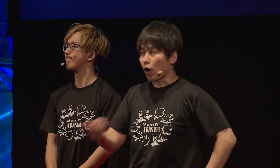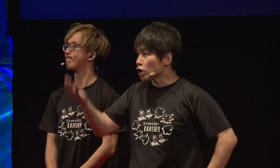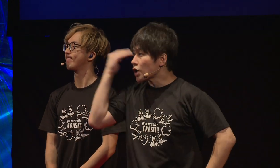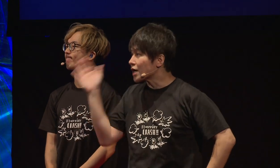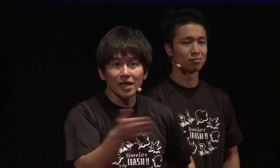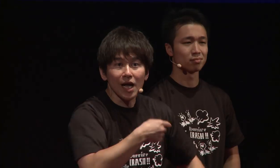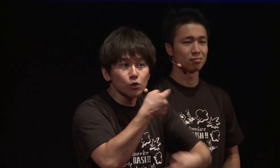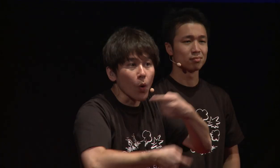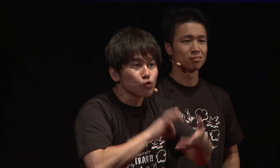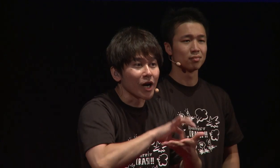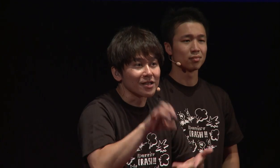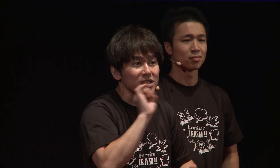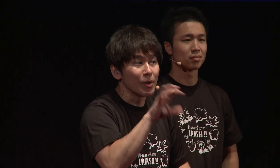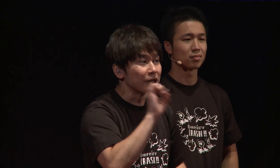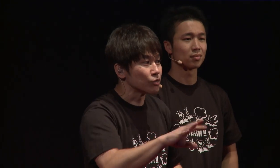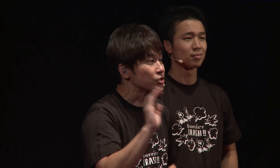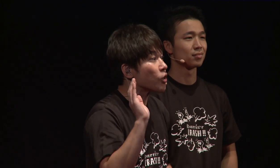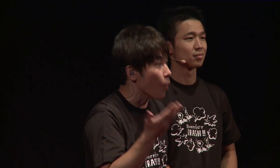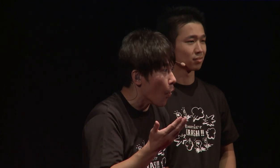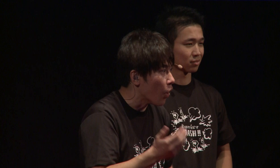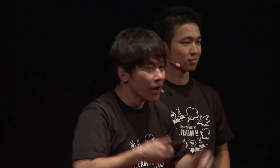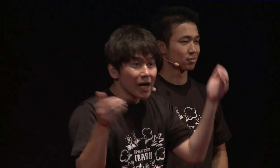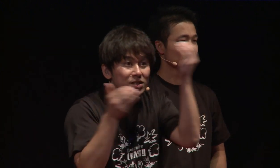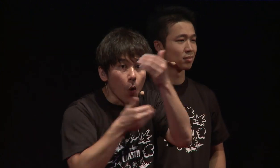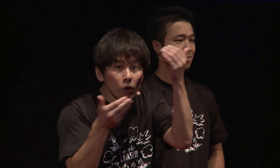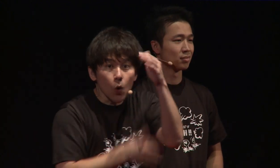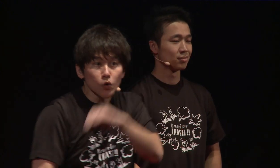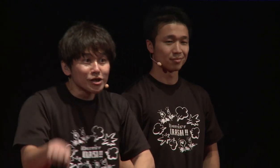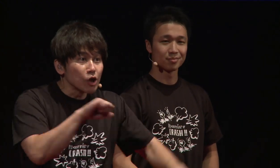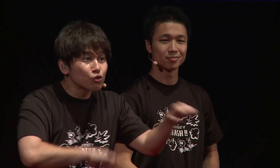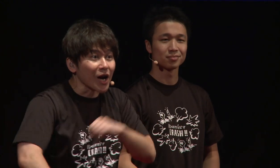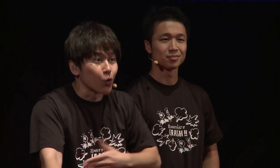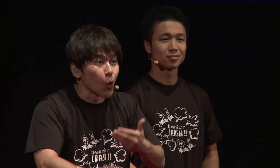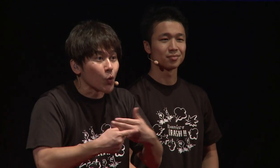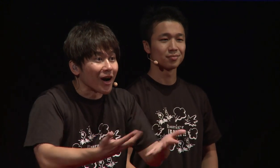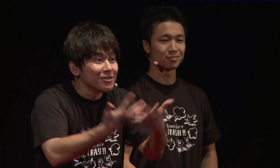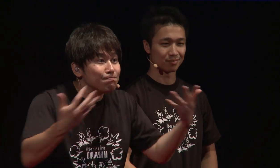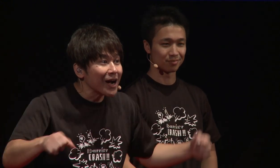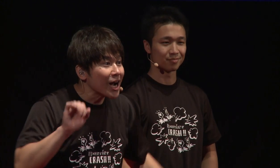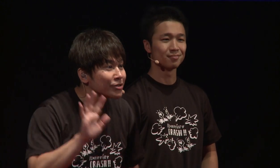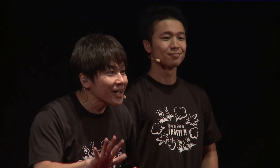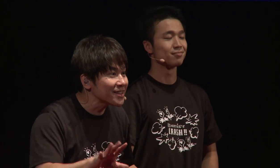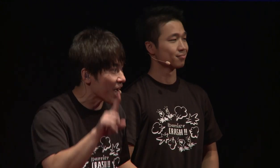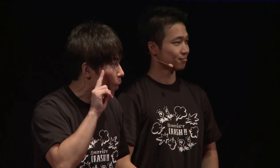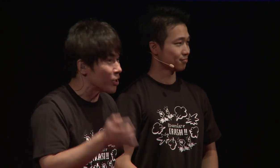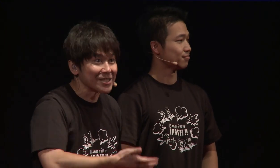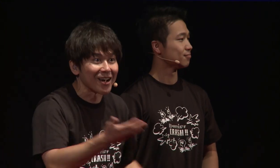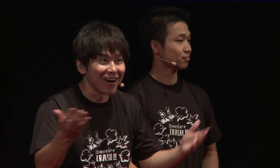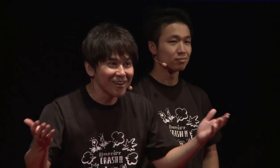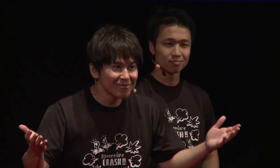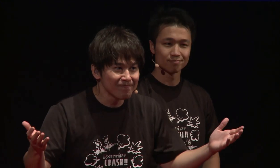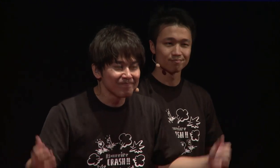I have been using sign language this entire time. Don't you think there are many elements to my facial expressions and gestures?